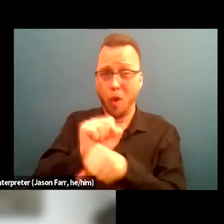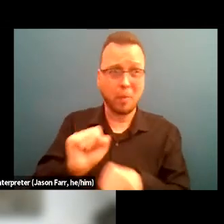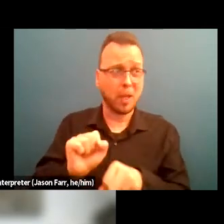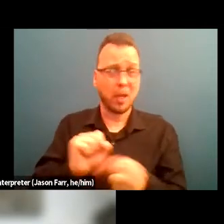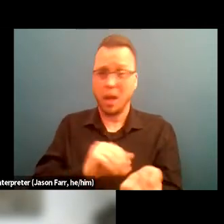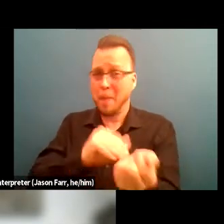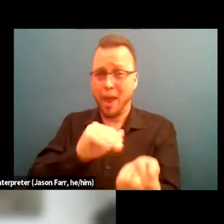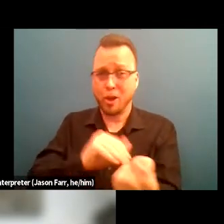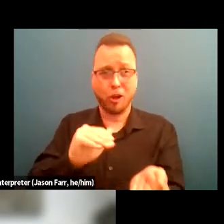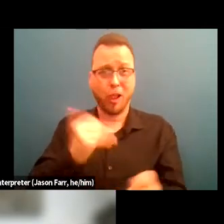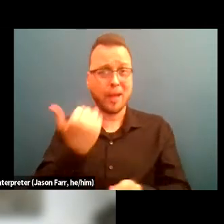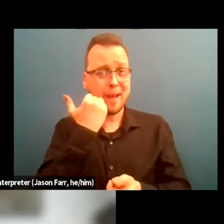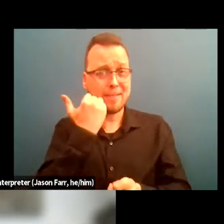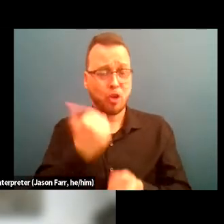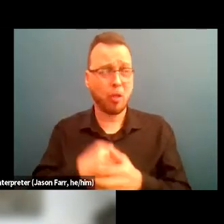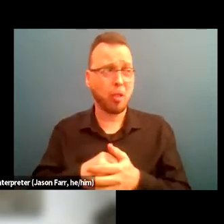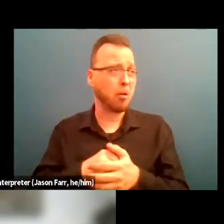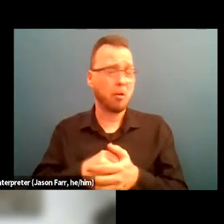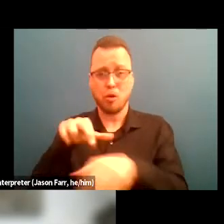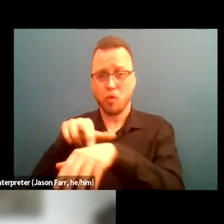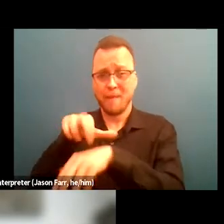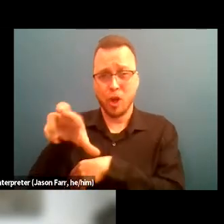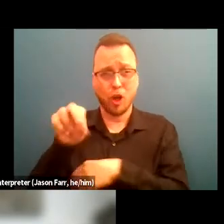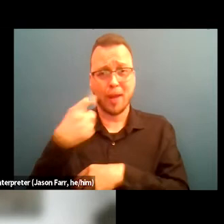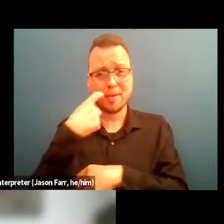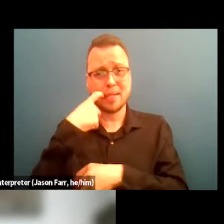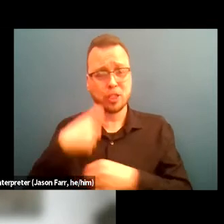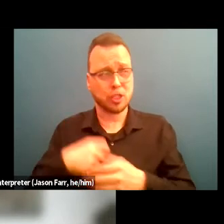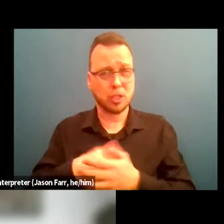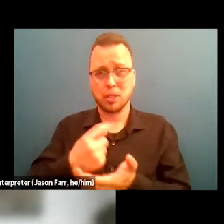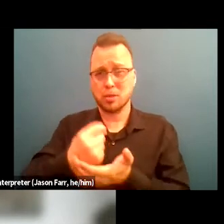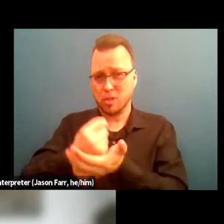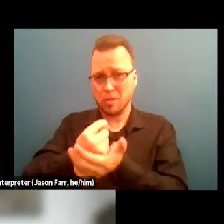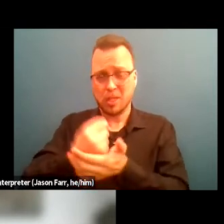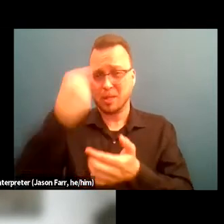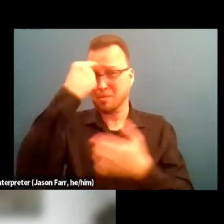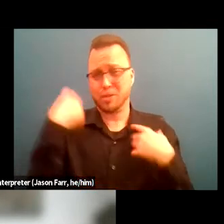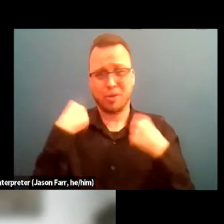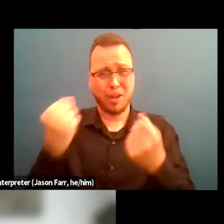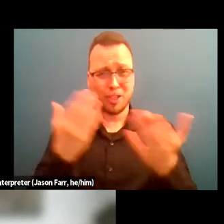and dental care referral, and addiction, treatment, mental health services, et cetera,